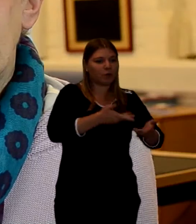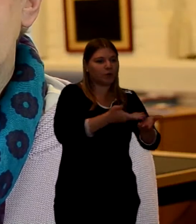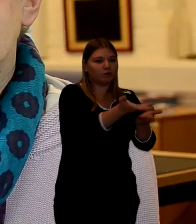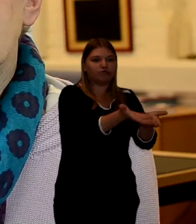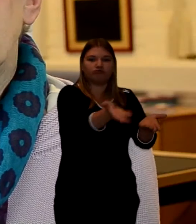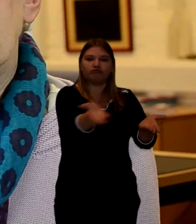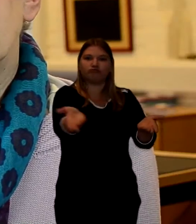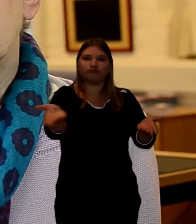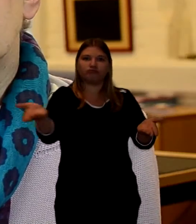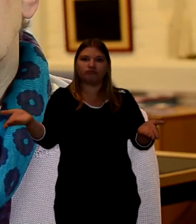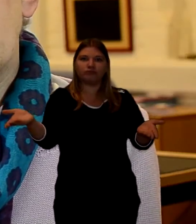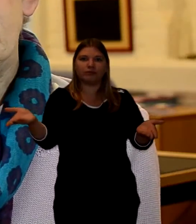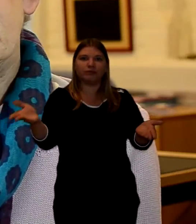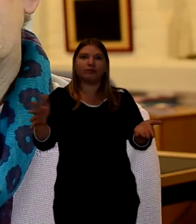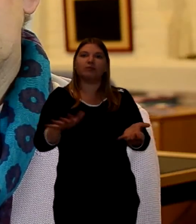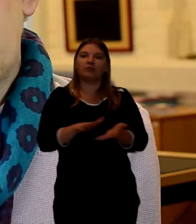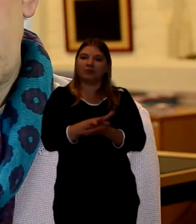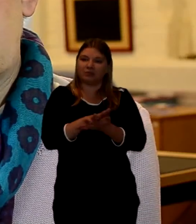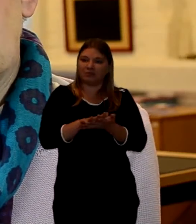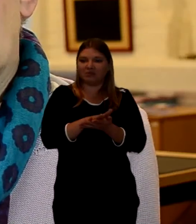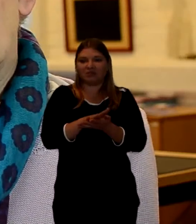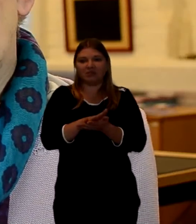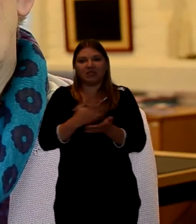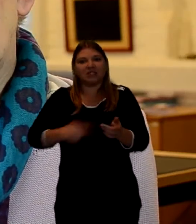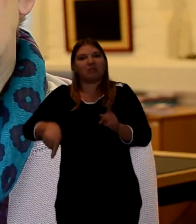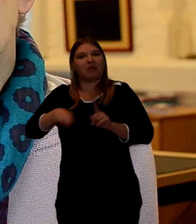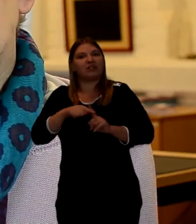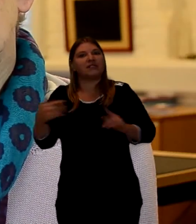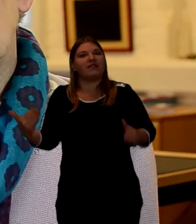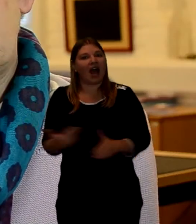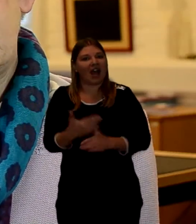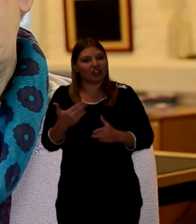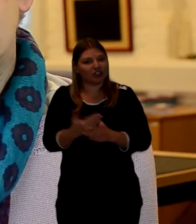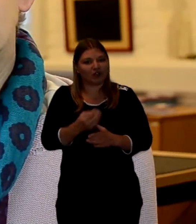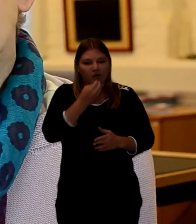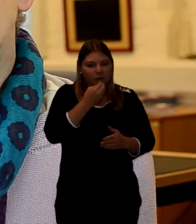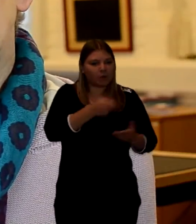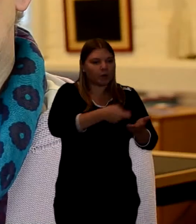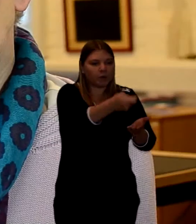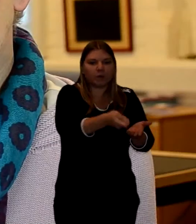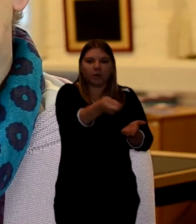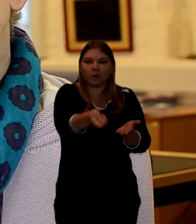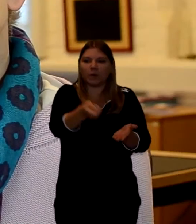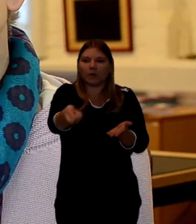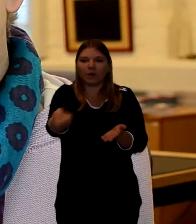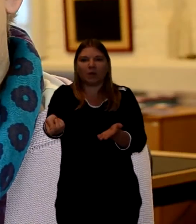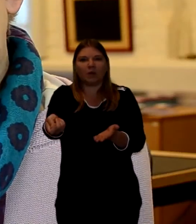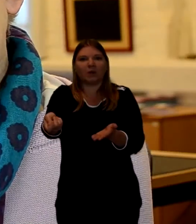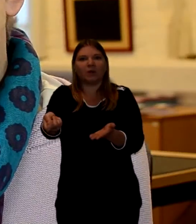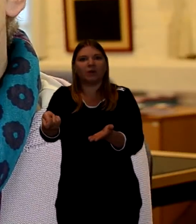And by providing a meal you have done some good deeds and you will accrue merit,